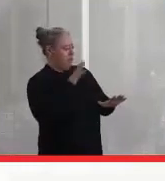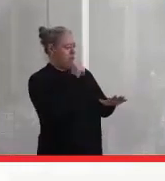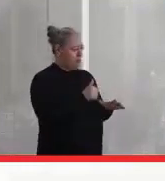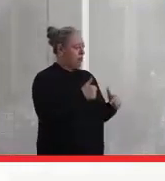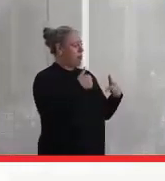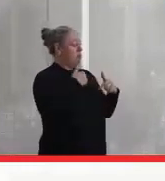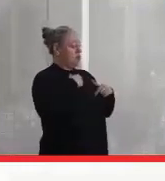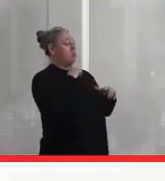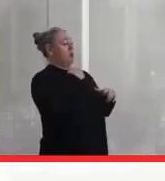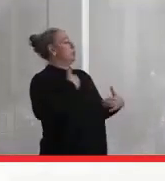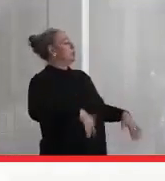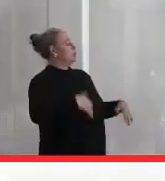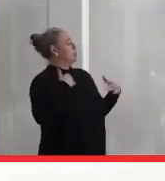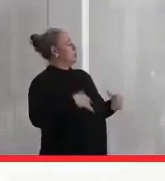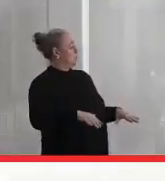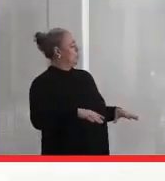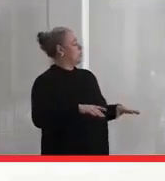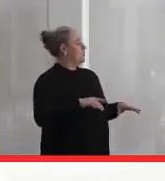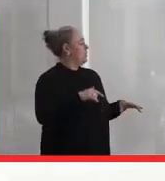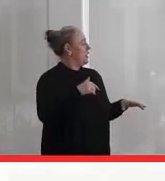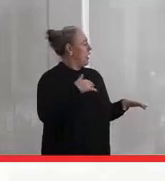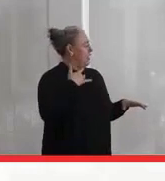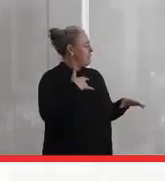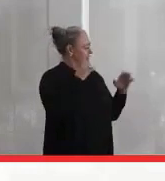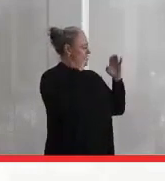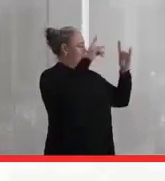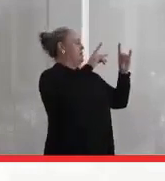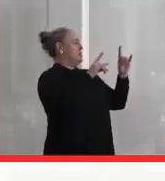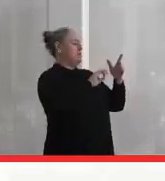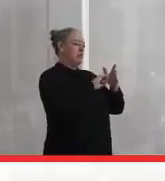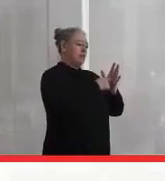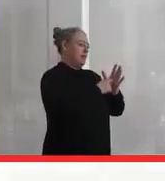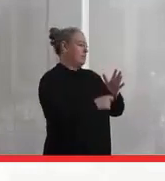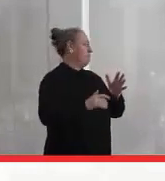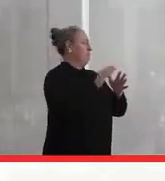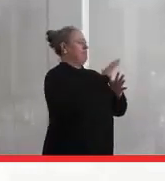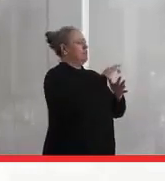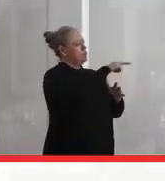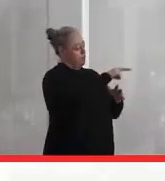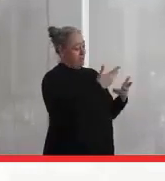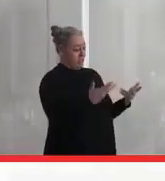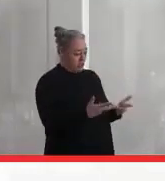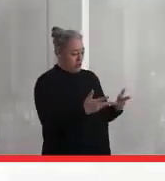glad you're engaging in this because I think education is key, and the fact that you're here taking Indigenous courses